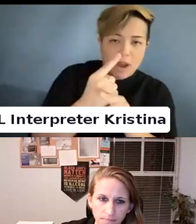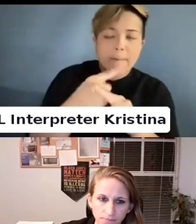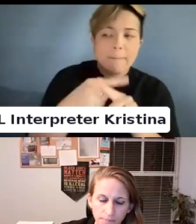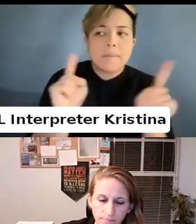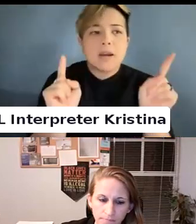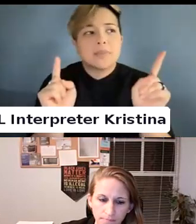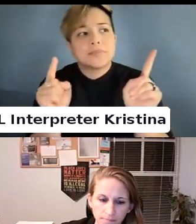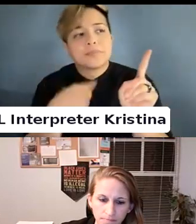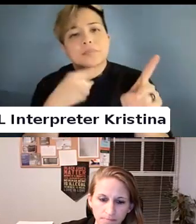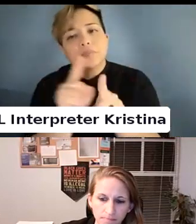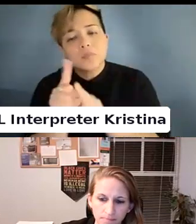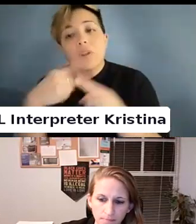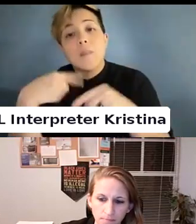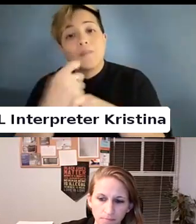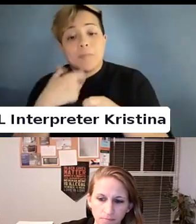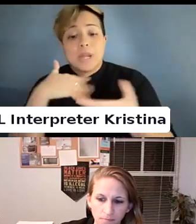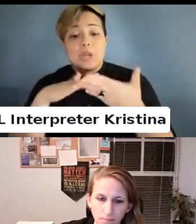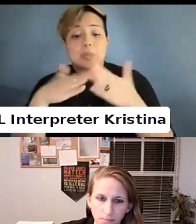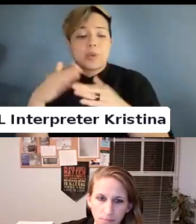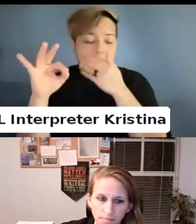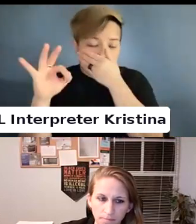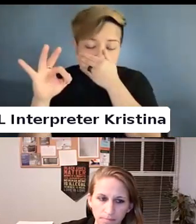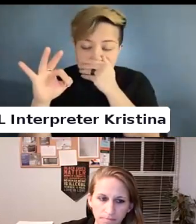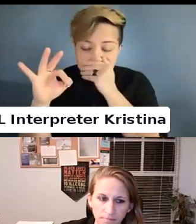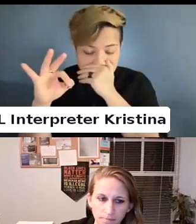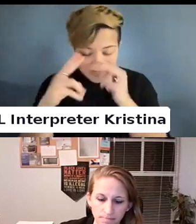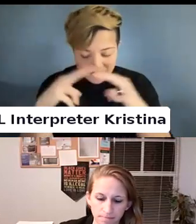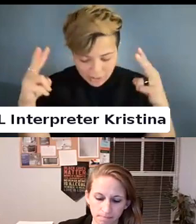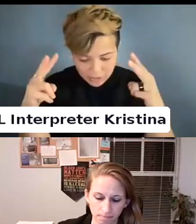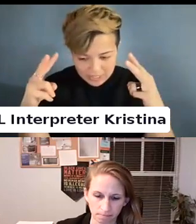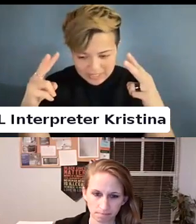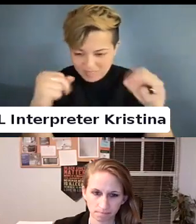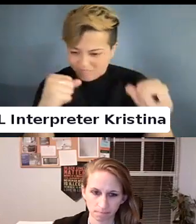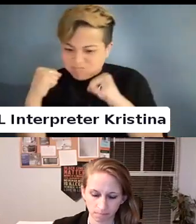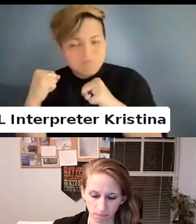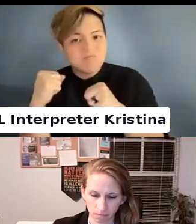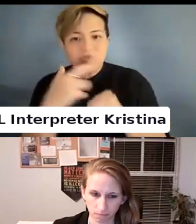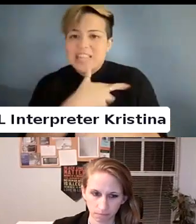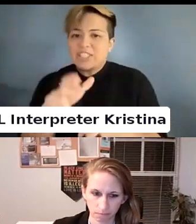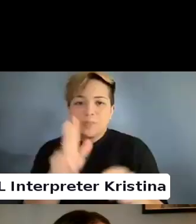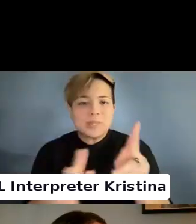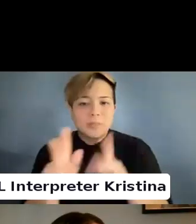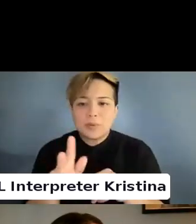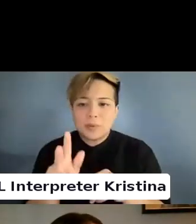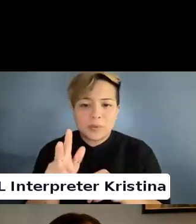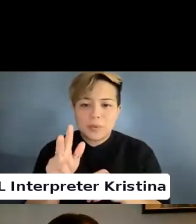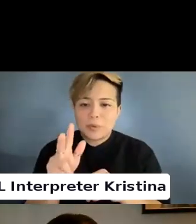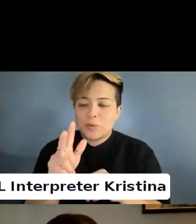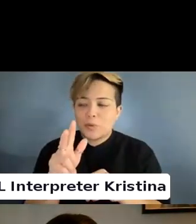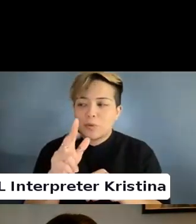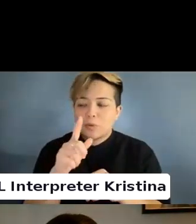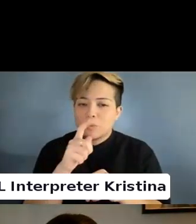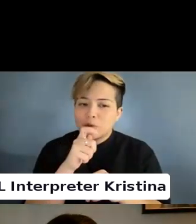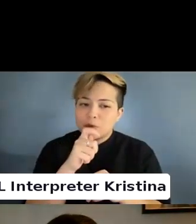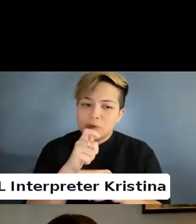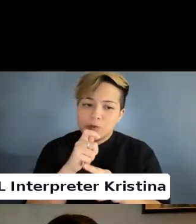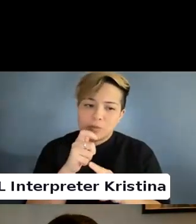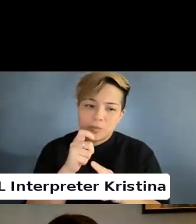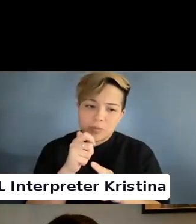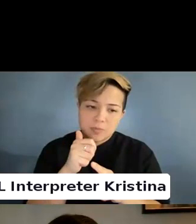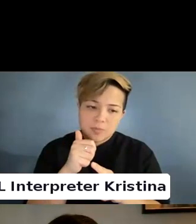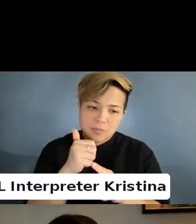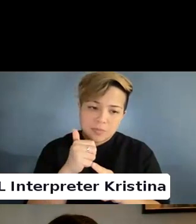But I also come from a community of very religious people who